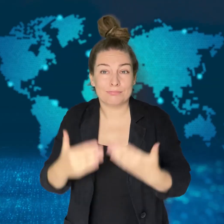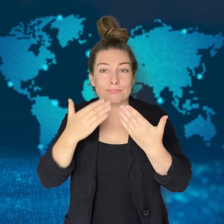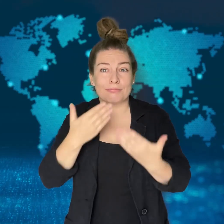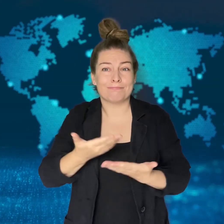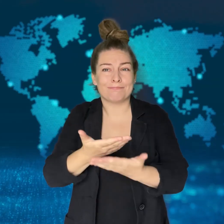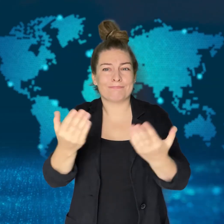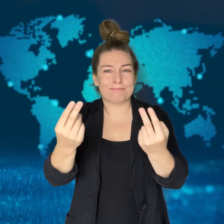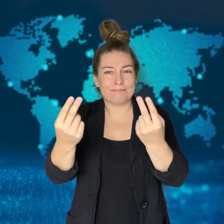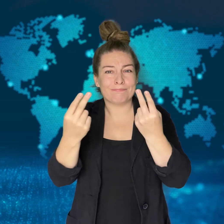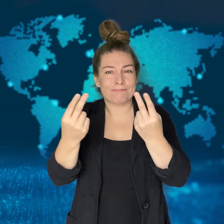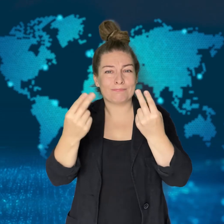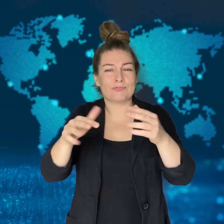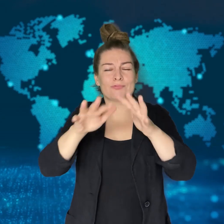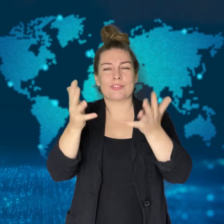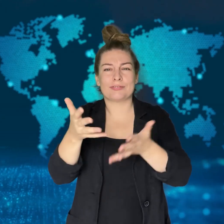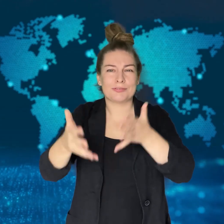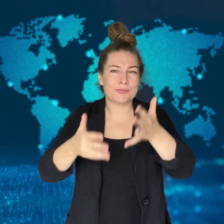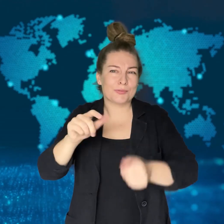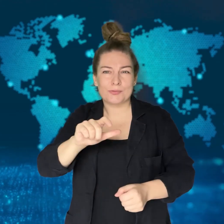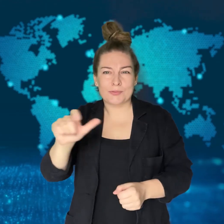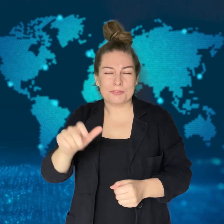Thank you for watching WorldSign Week.